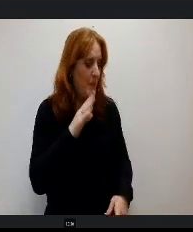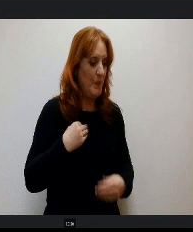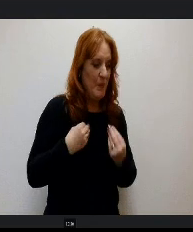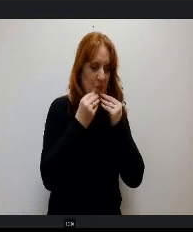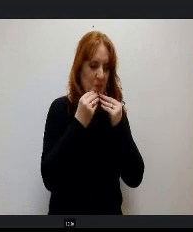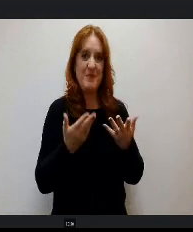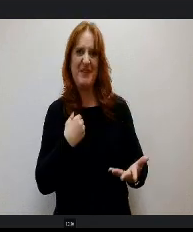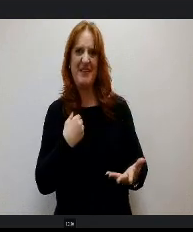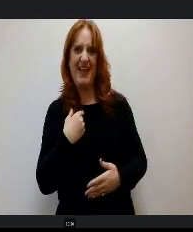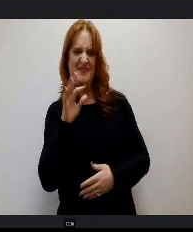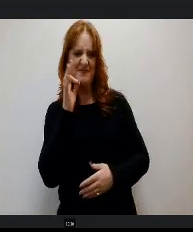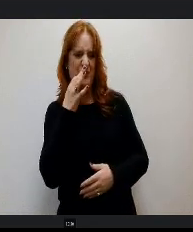like that was not brownie bites. They were little.